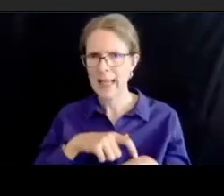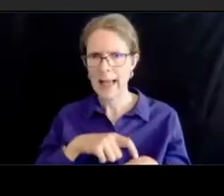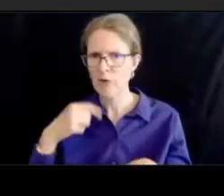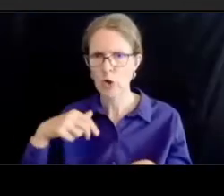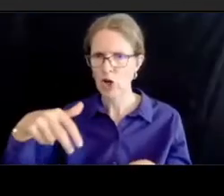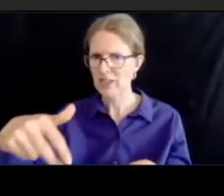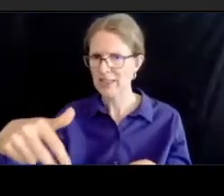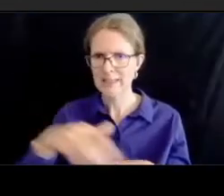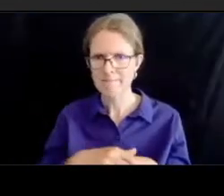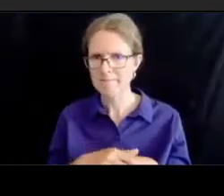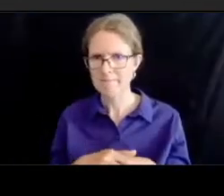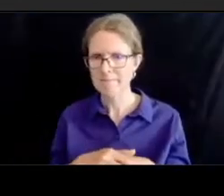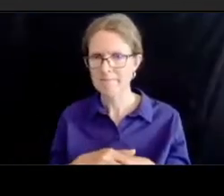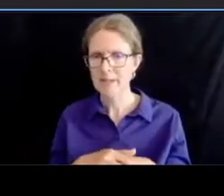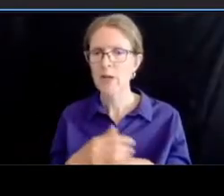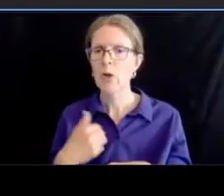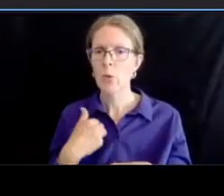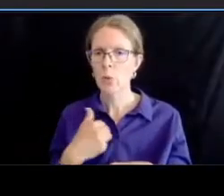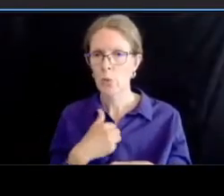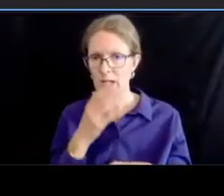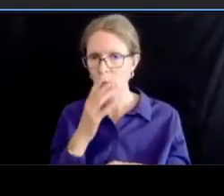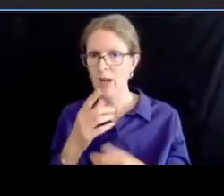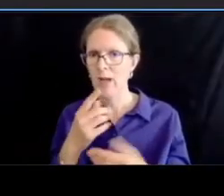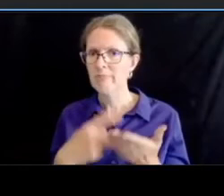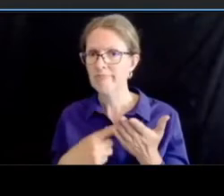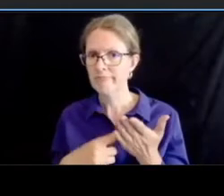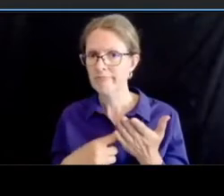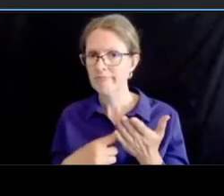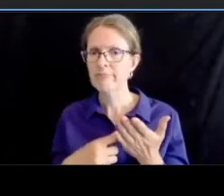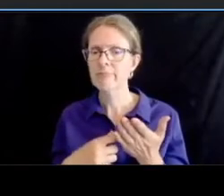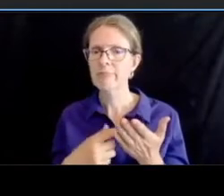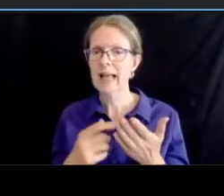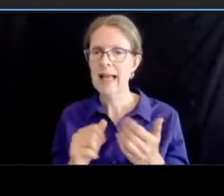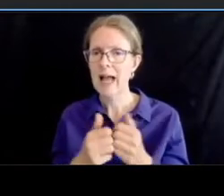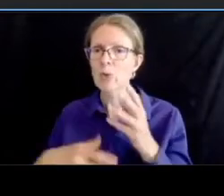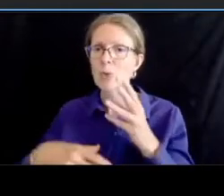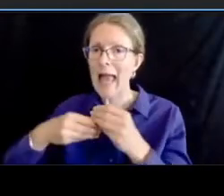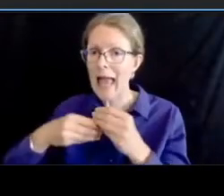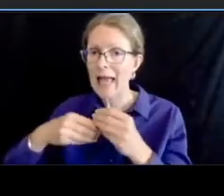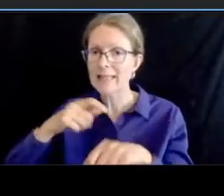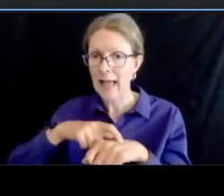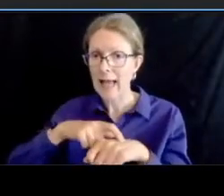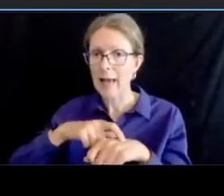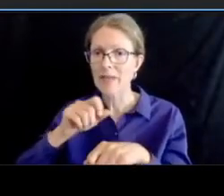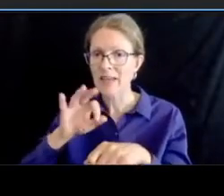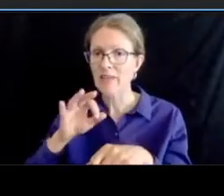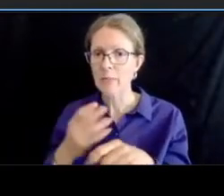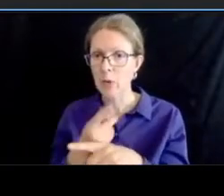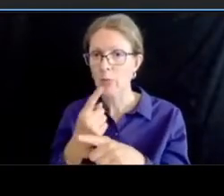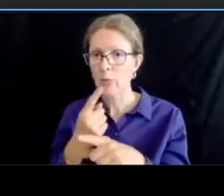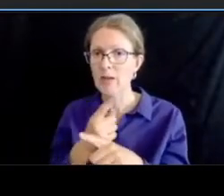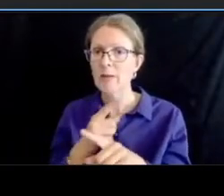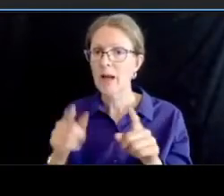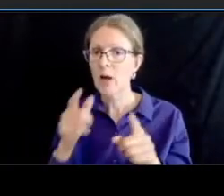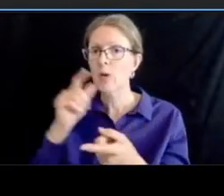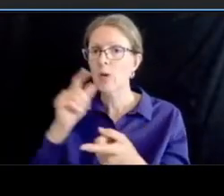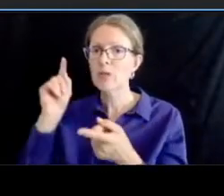but we are reducing the distance that you have to cross the street so the crossing distance will be reduced not the time that you have